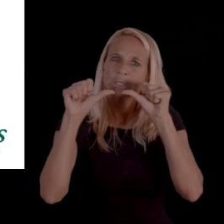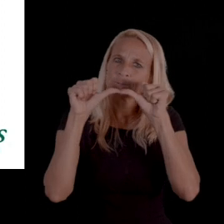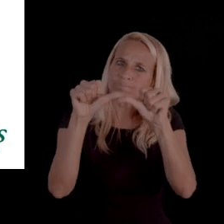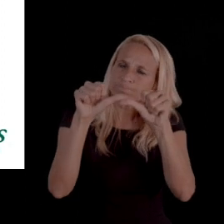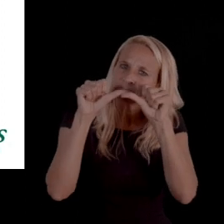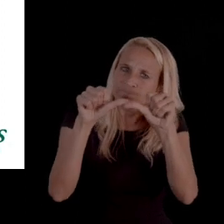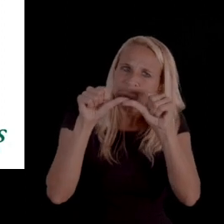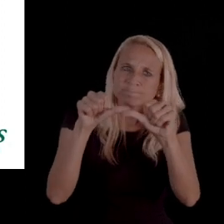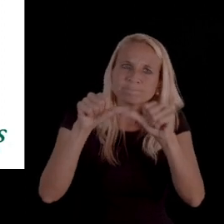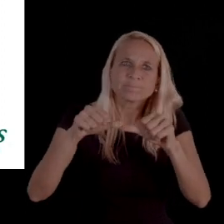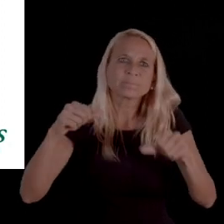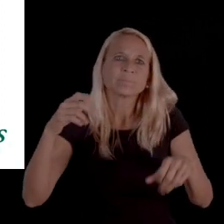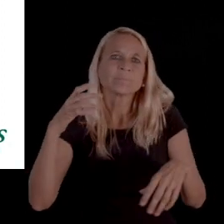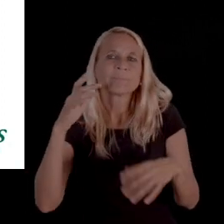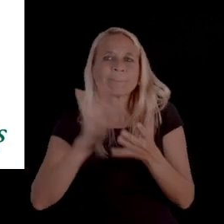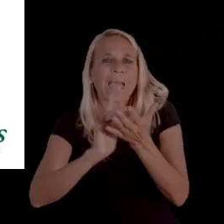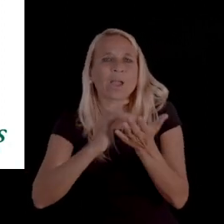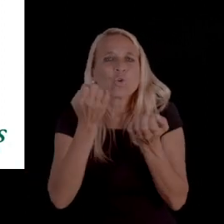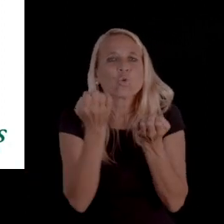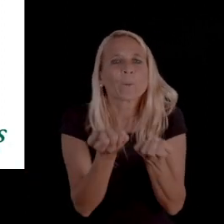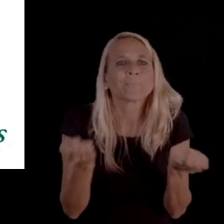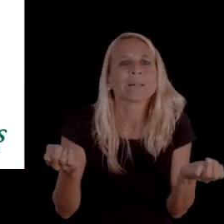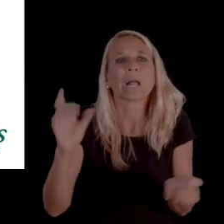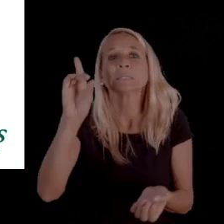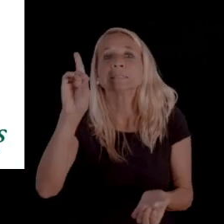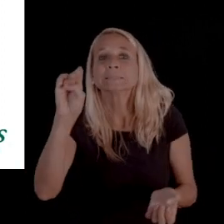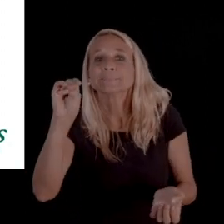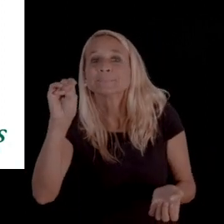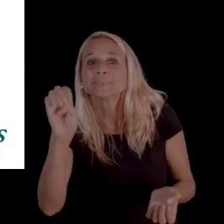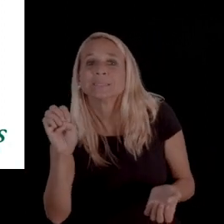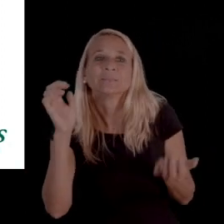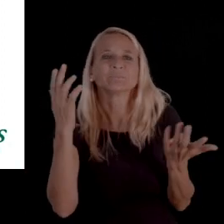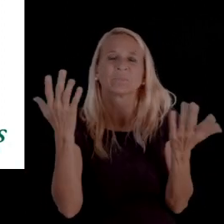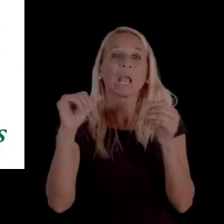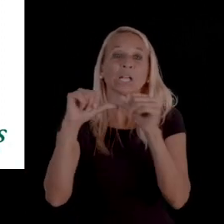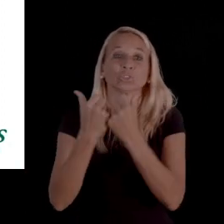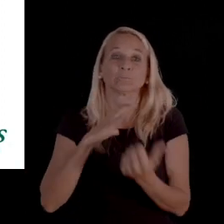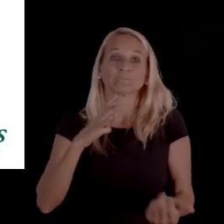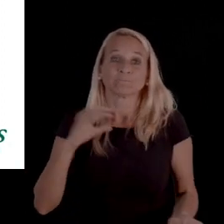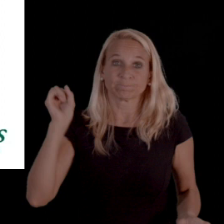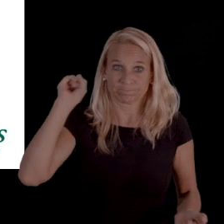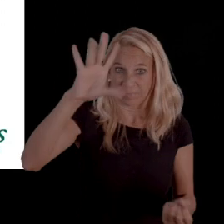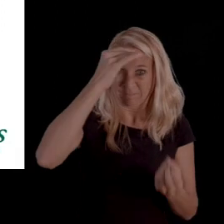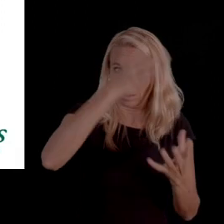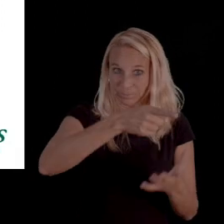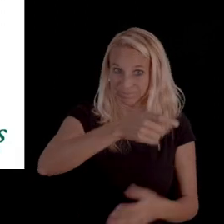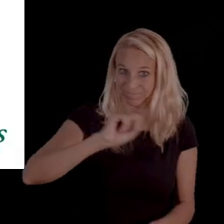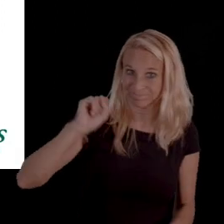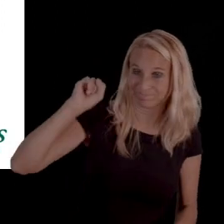and your durable medical equipment, or DME, agency has submitted information on your behalf